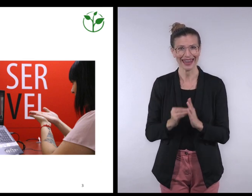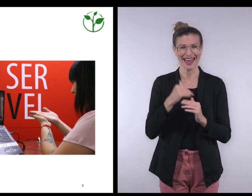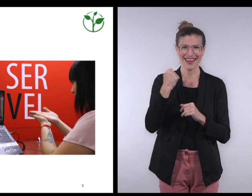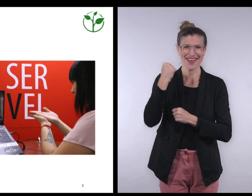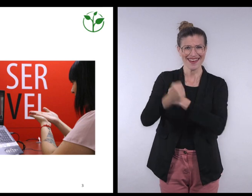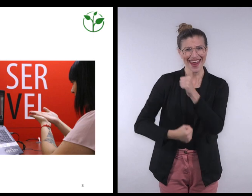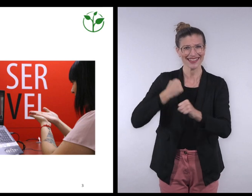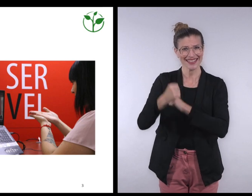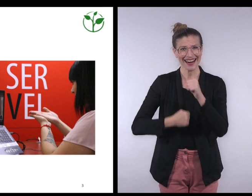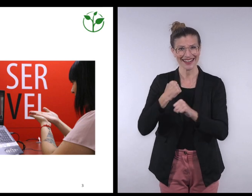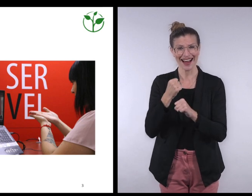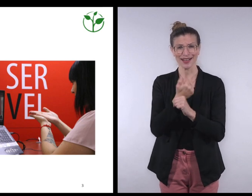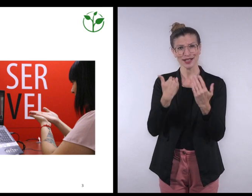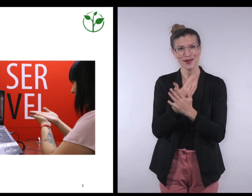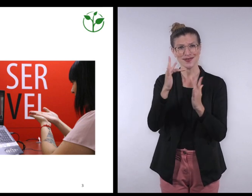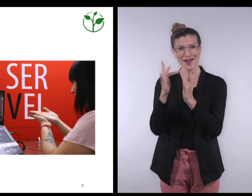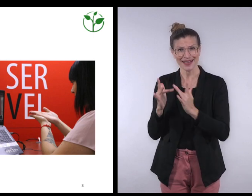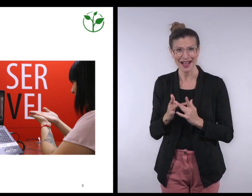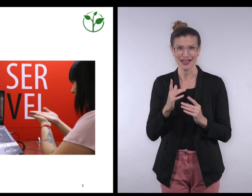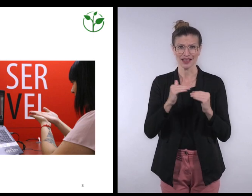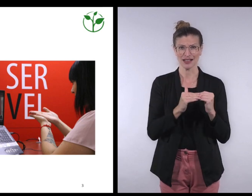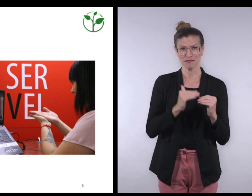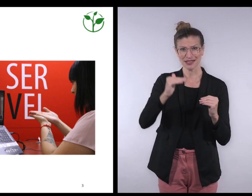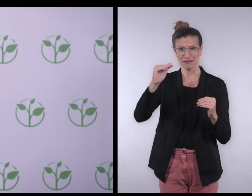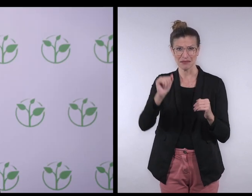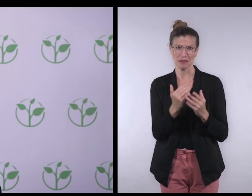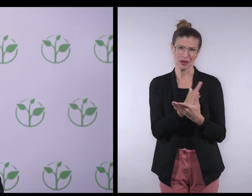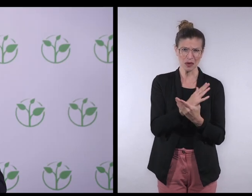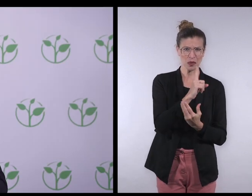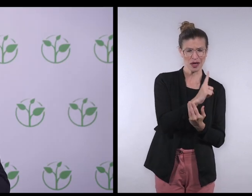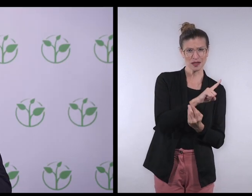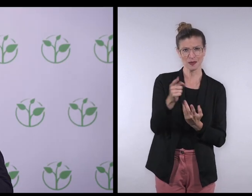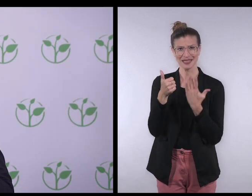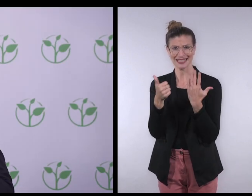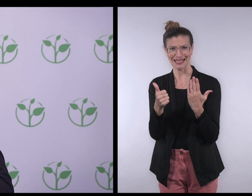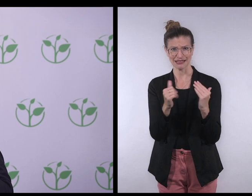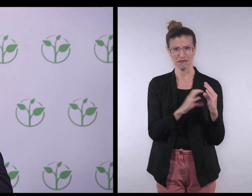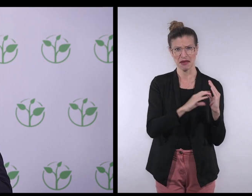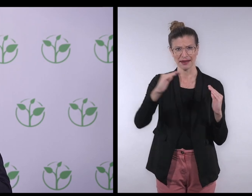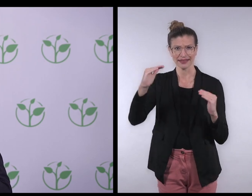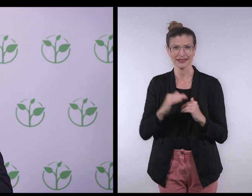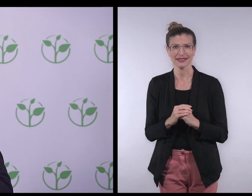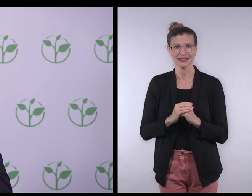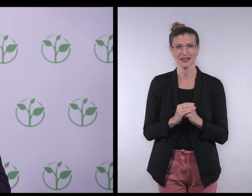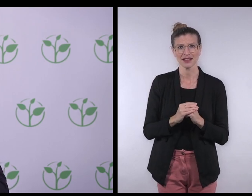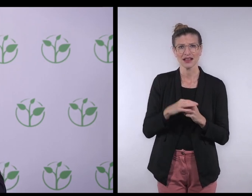every year we do a new contract. And the pool is between 1 to 6 agents -